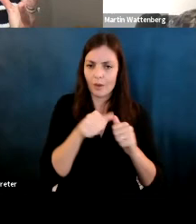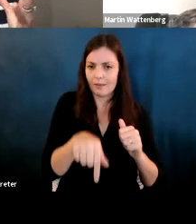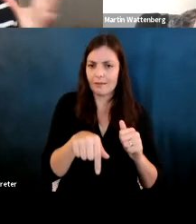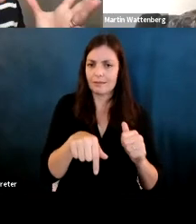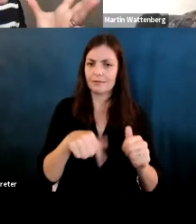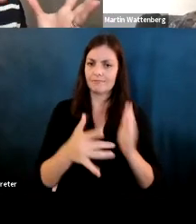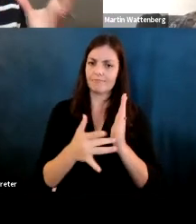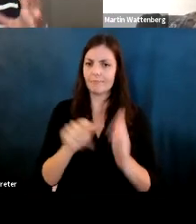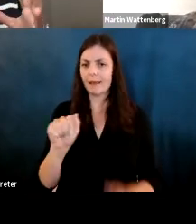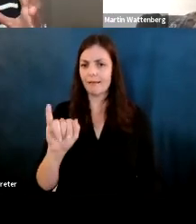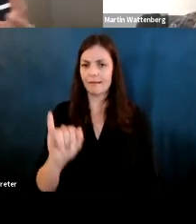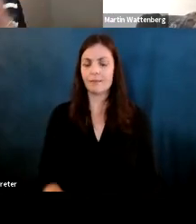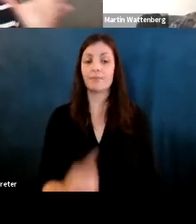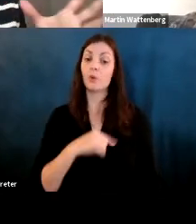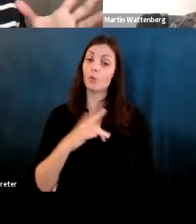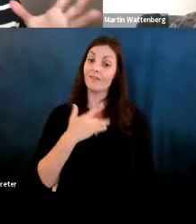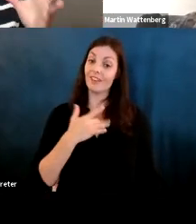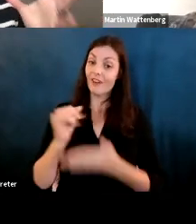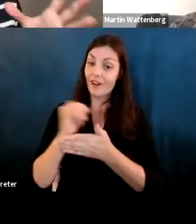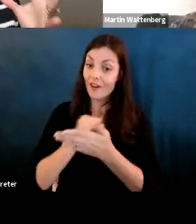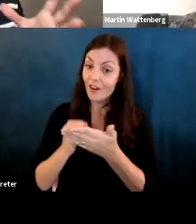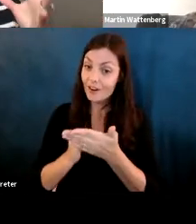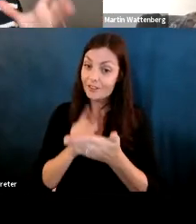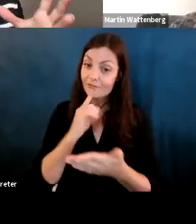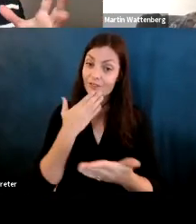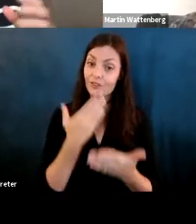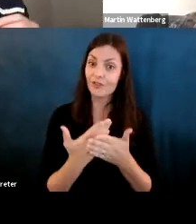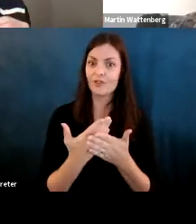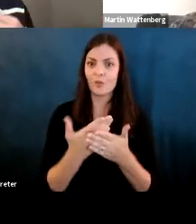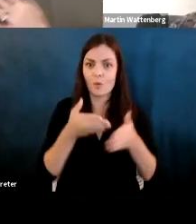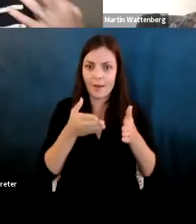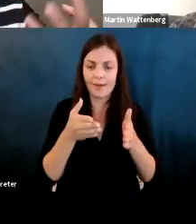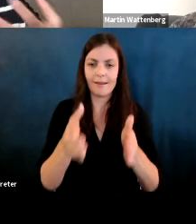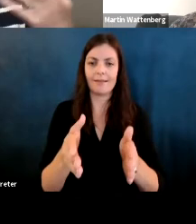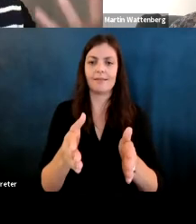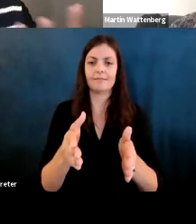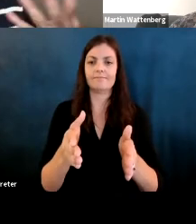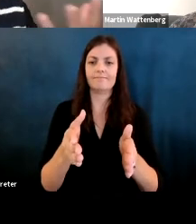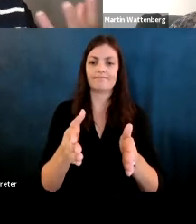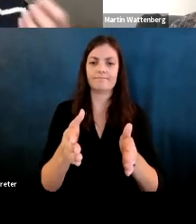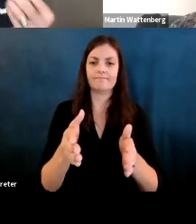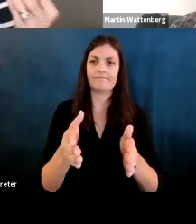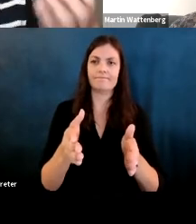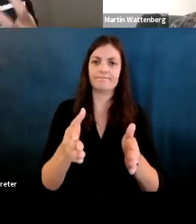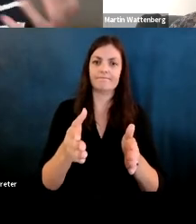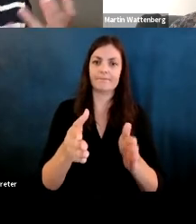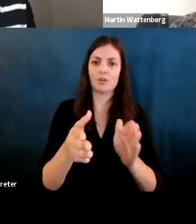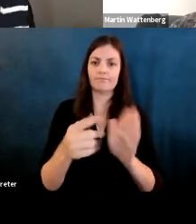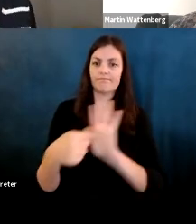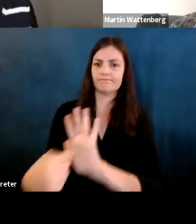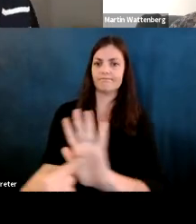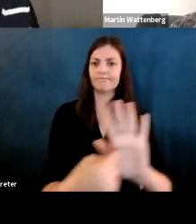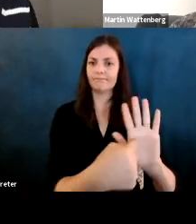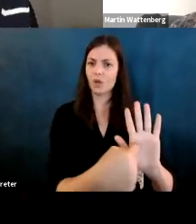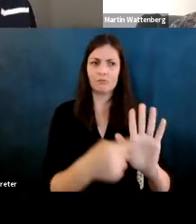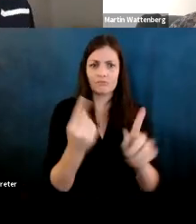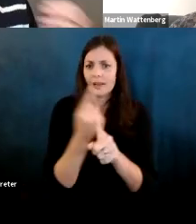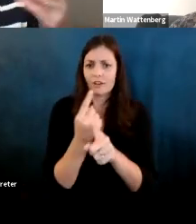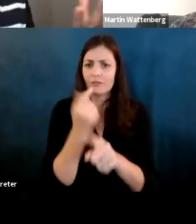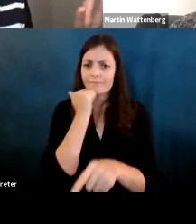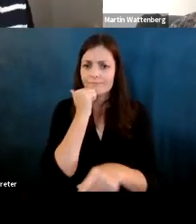Fernanda Viegas: We feel that art is actually a really good channel to expose folks to regular folks to to.